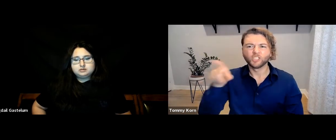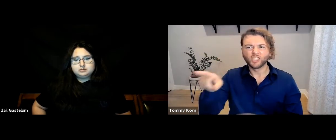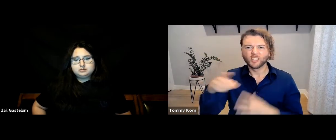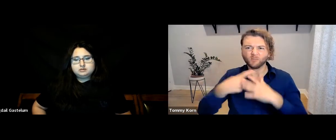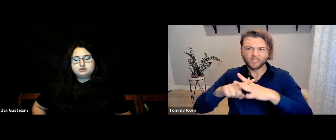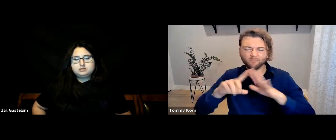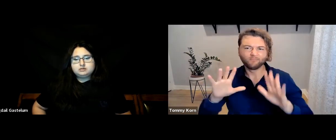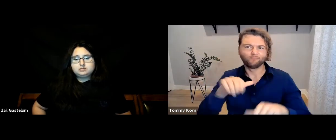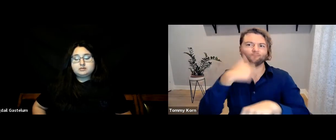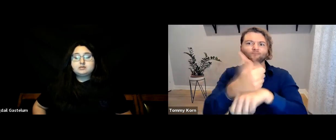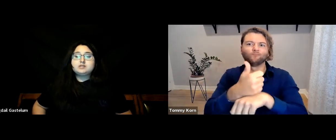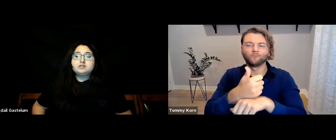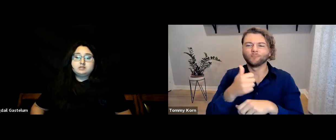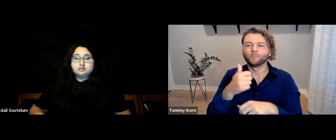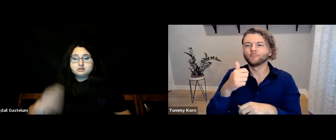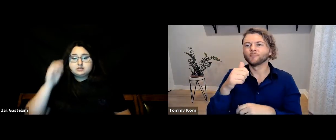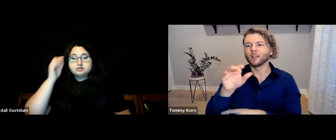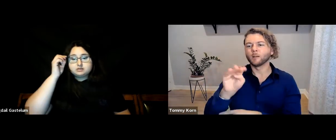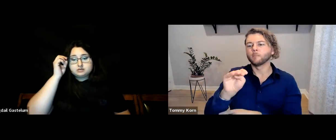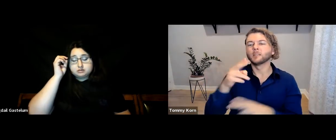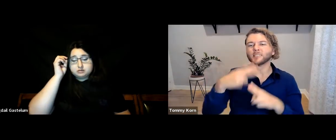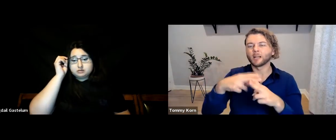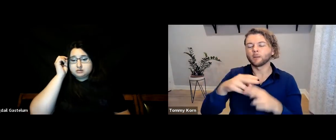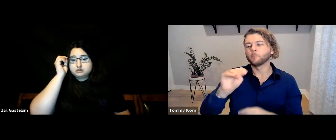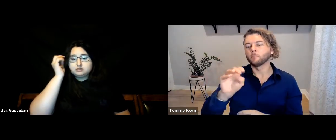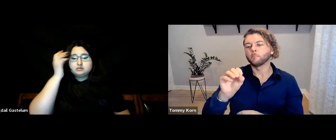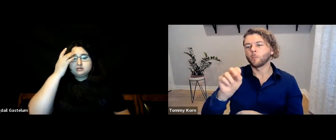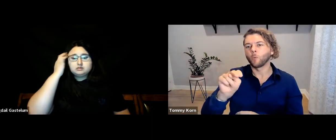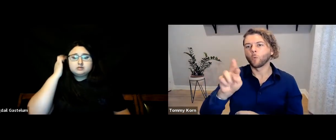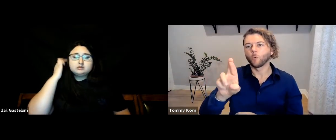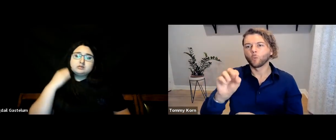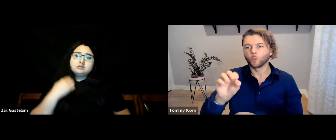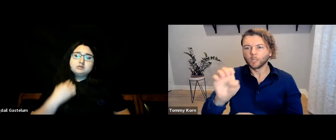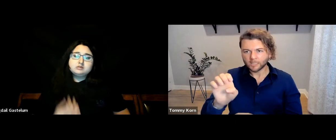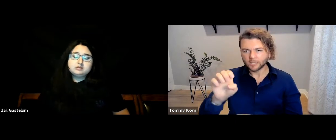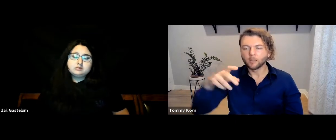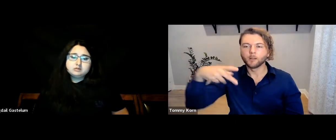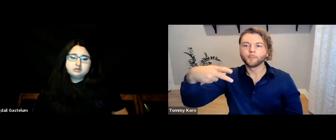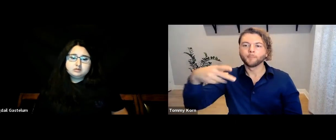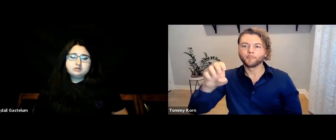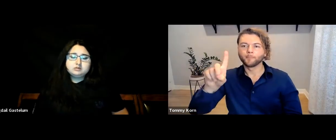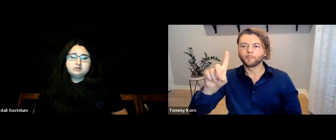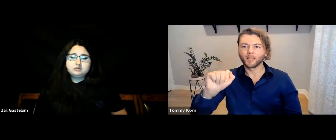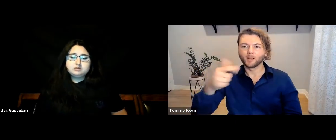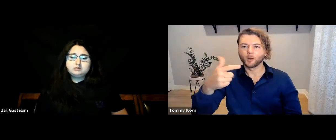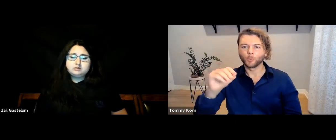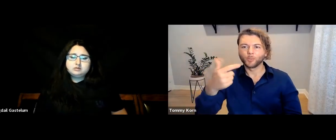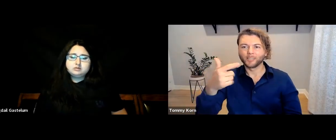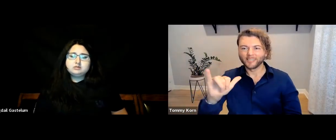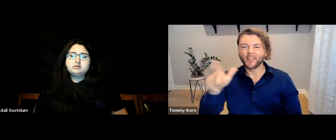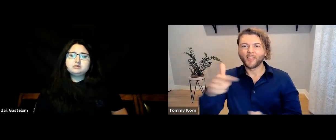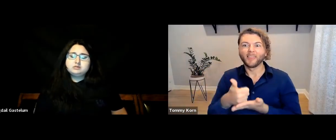She founded Monroe Pedagogy